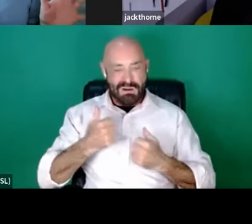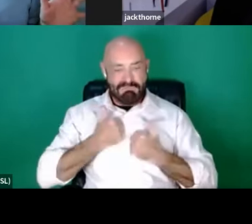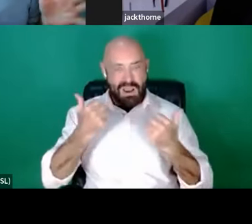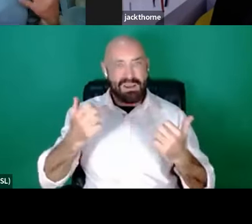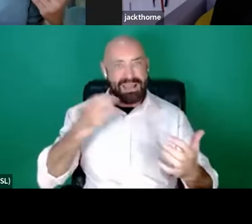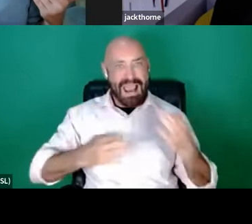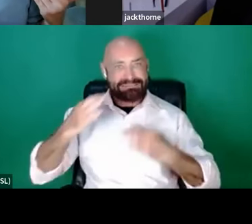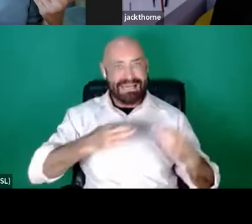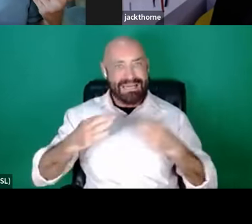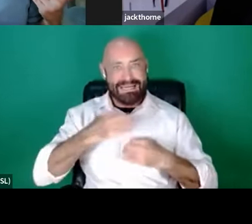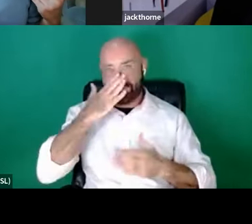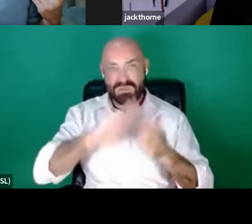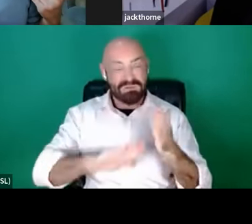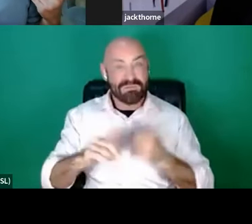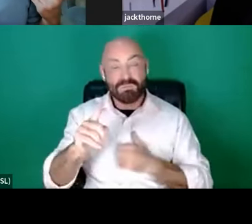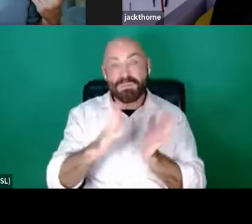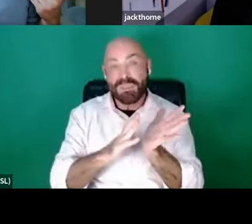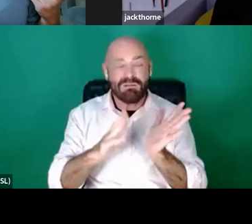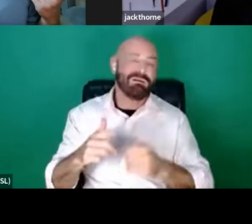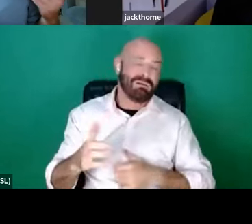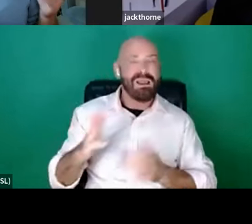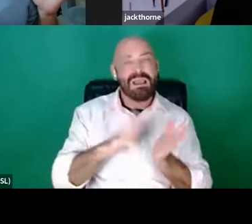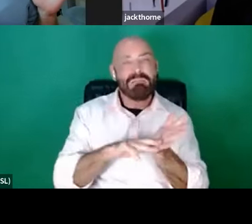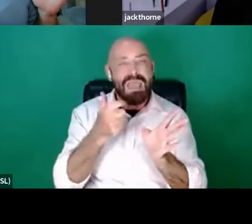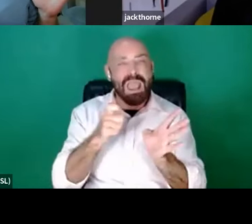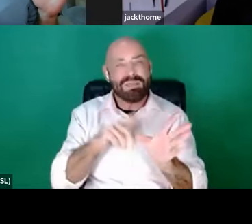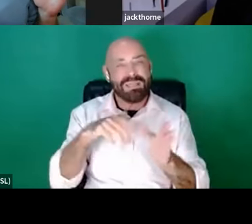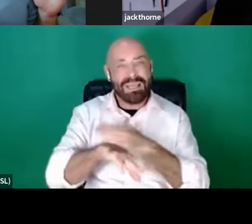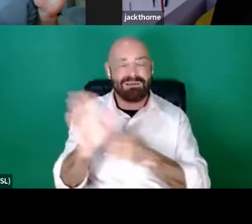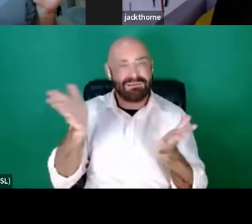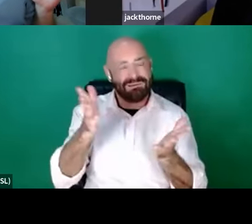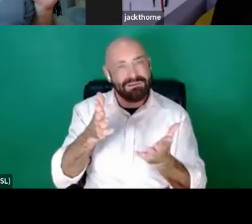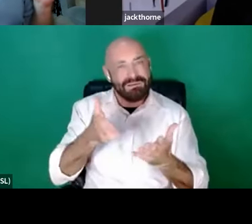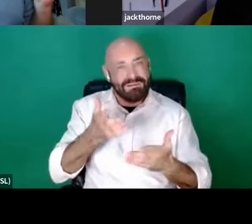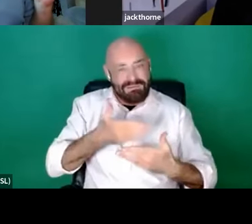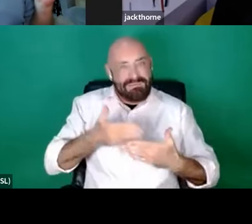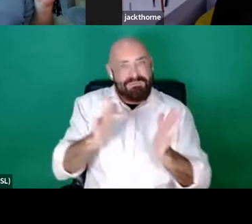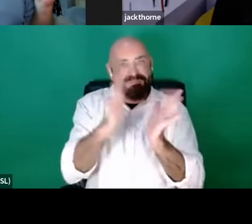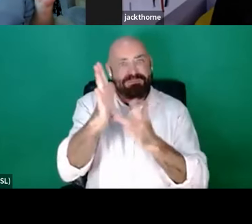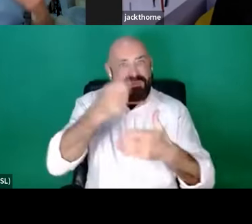as far as being Mary in my nativity in primary school. That was literally my acting.